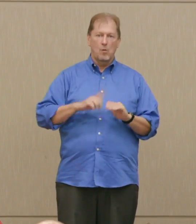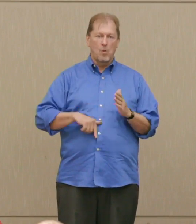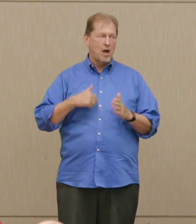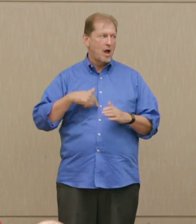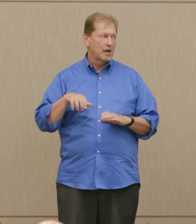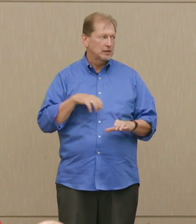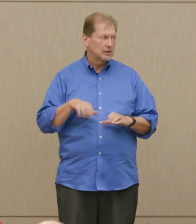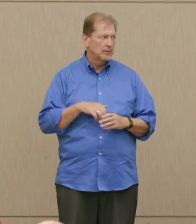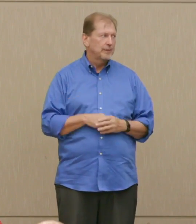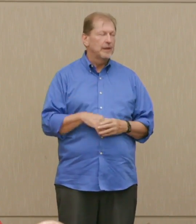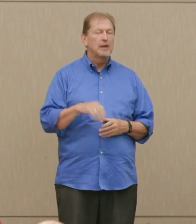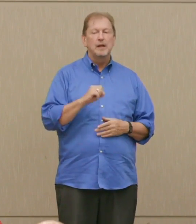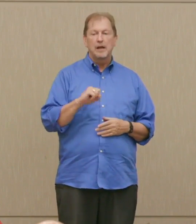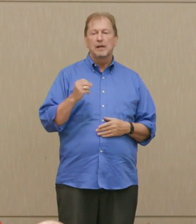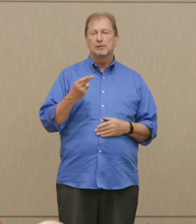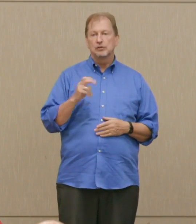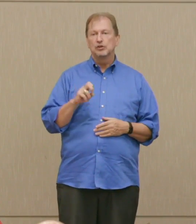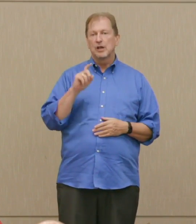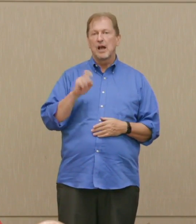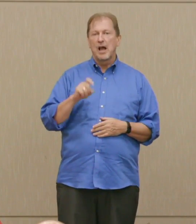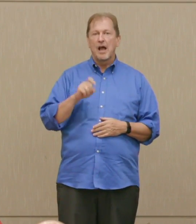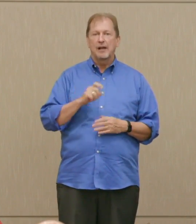She actually served seven and a half years.